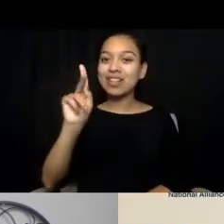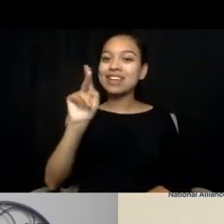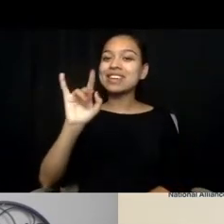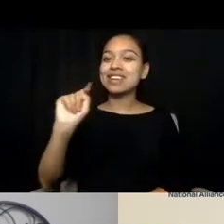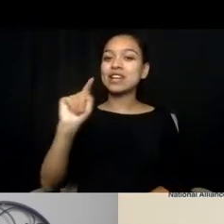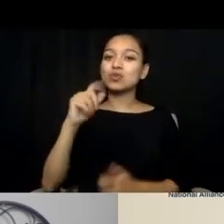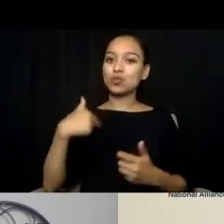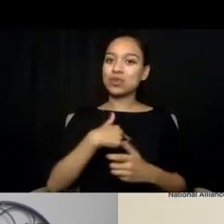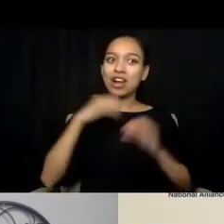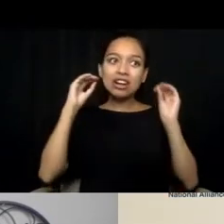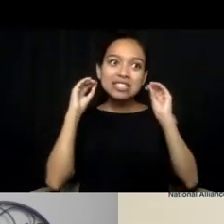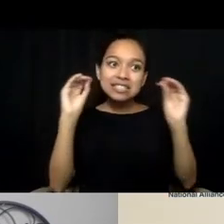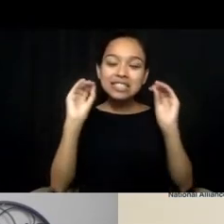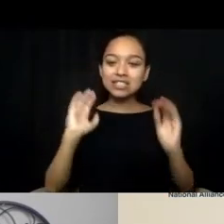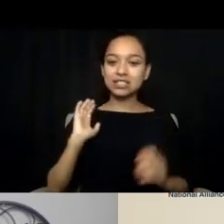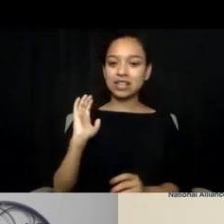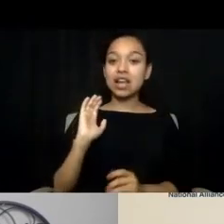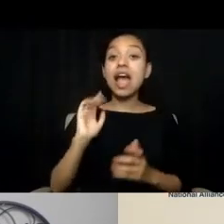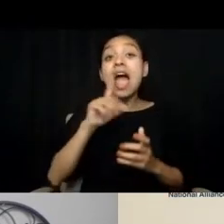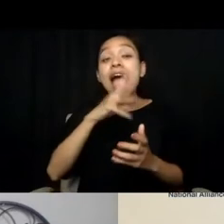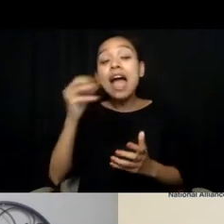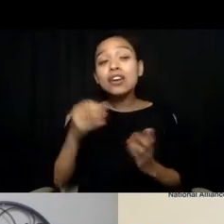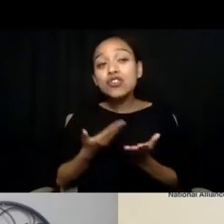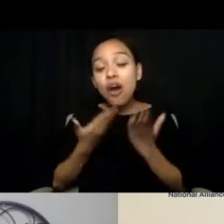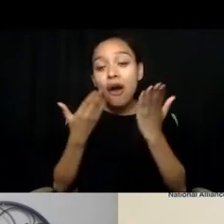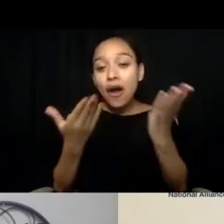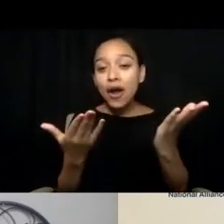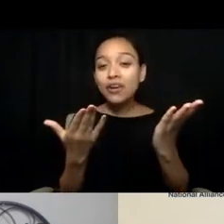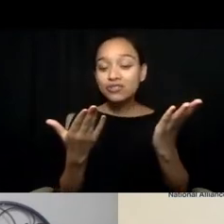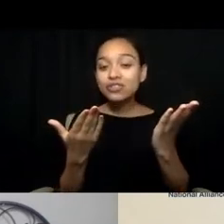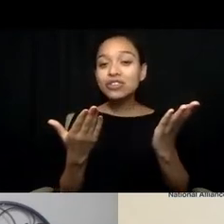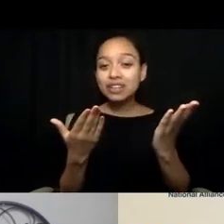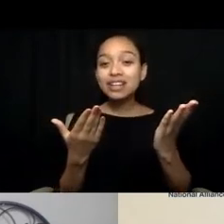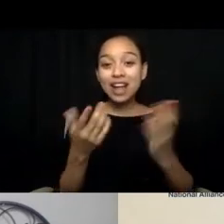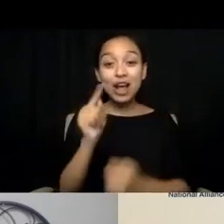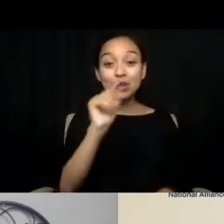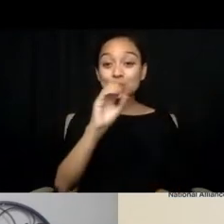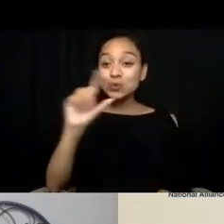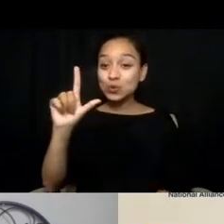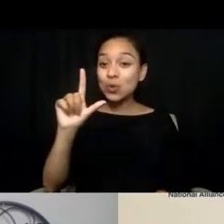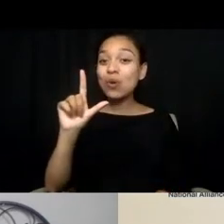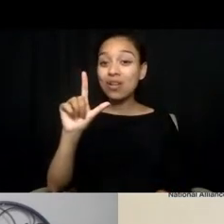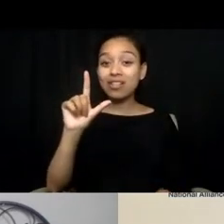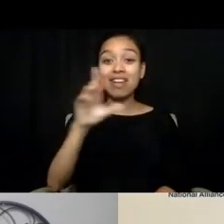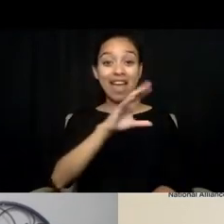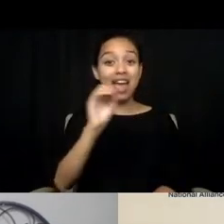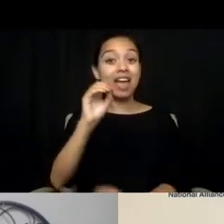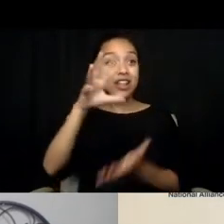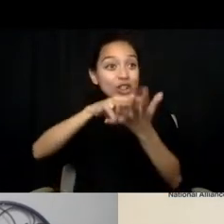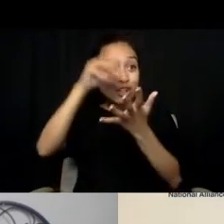and we're offering the toolkit and learnings on how to advocate